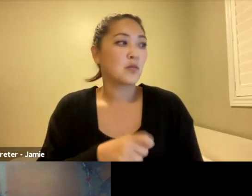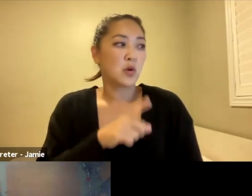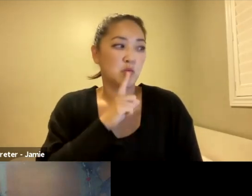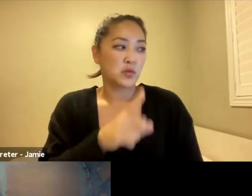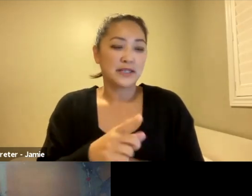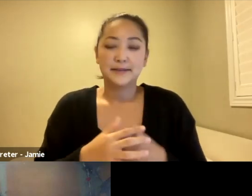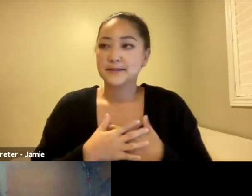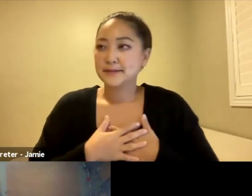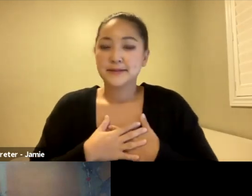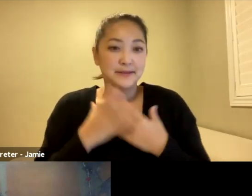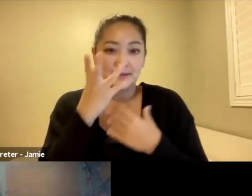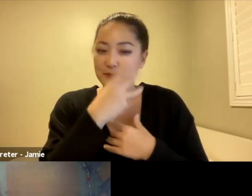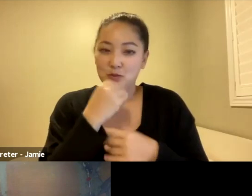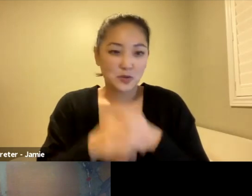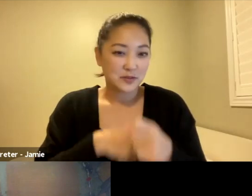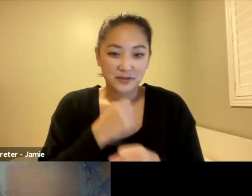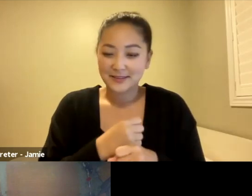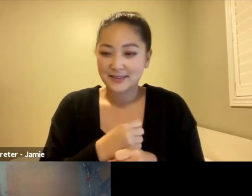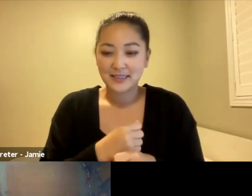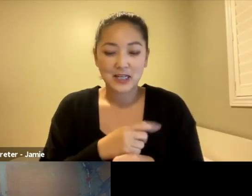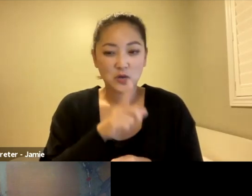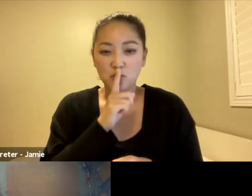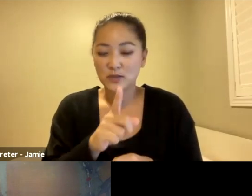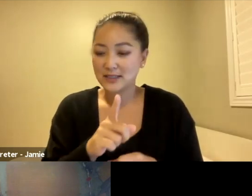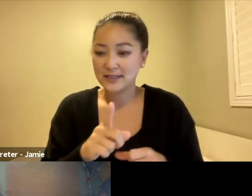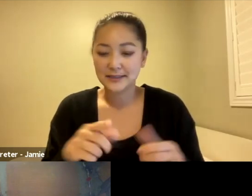beautiful year and also just a really great collective of folks that came together.